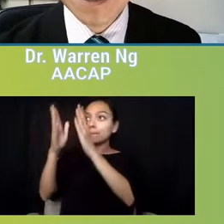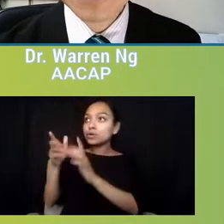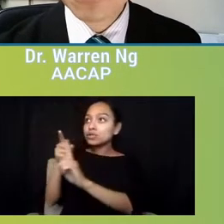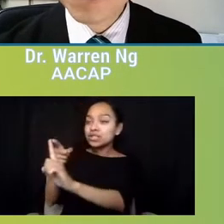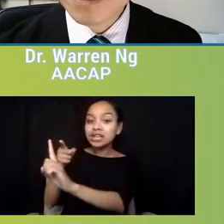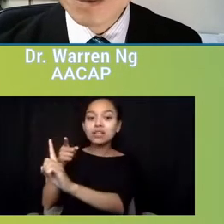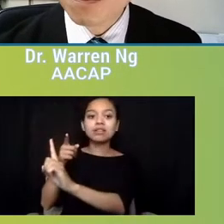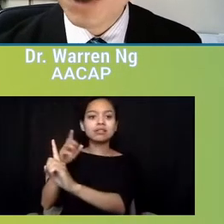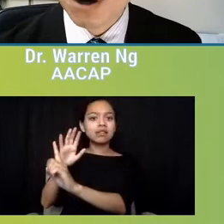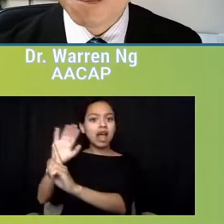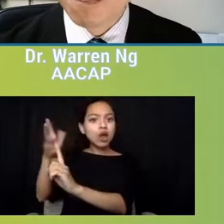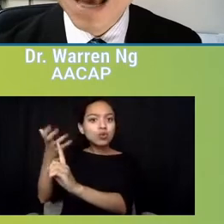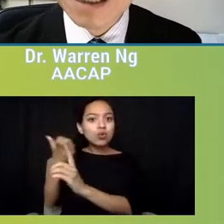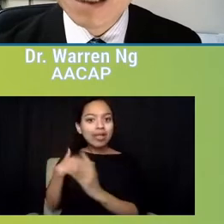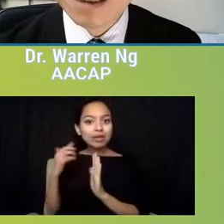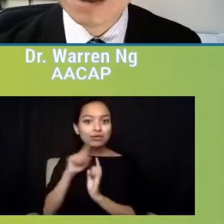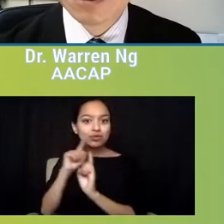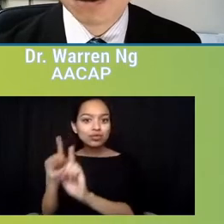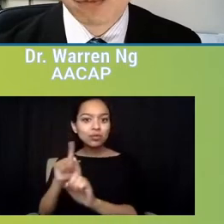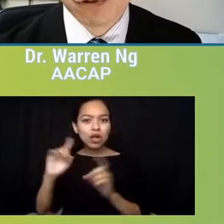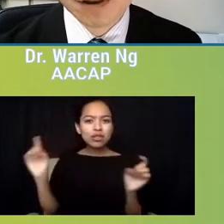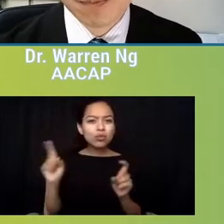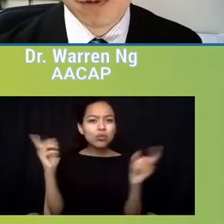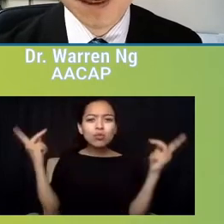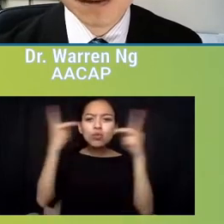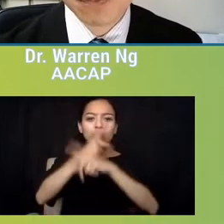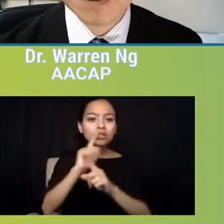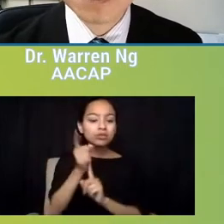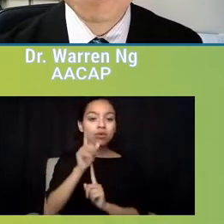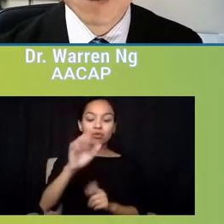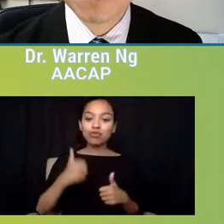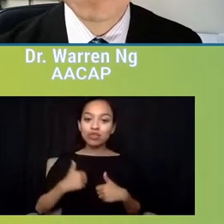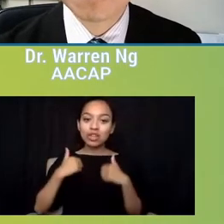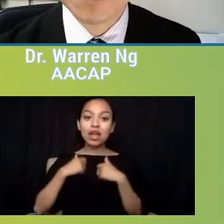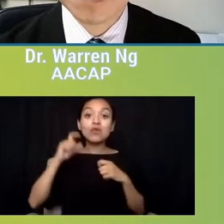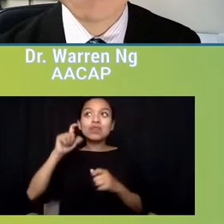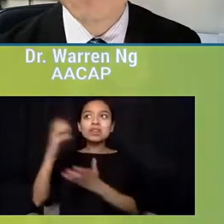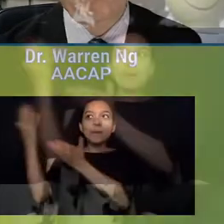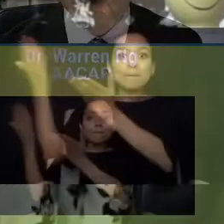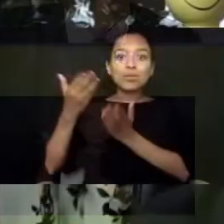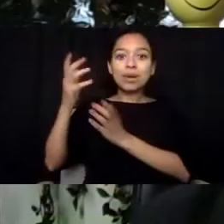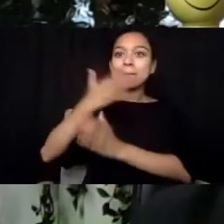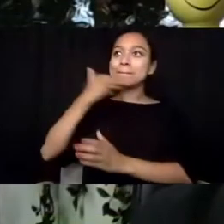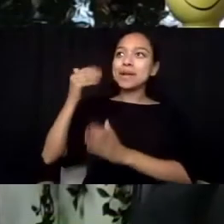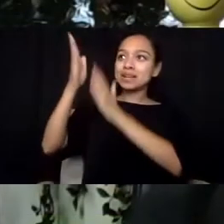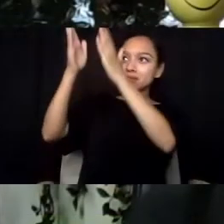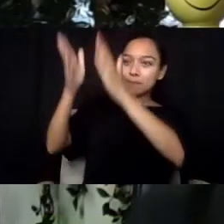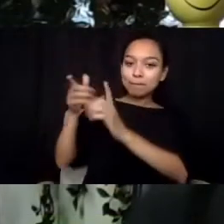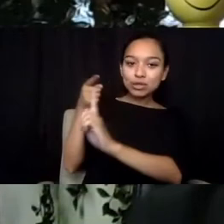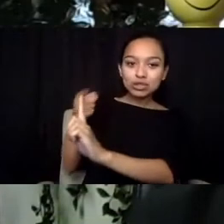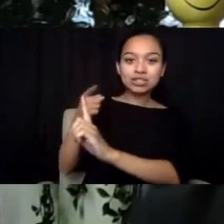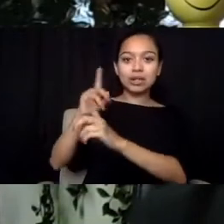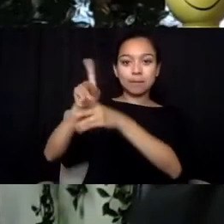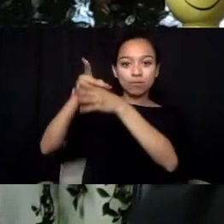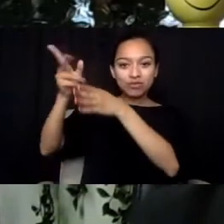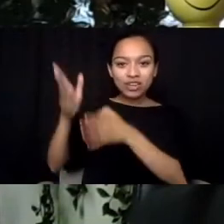and so we need to bring our best to the worst moment. We need to be able to be even better than we are usually,